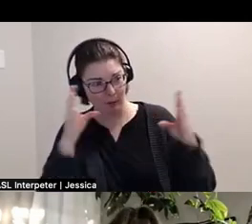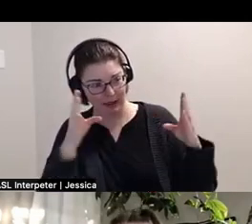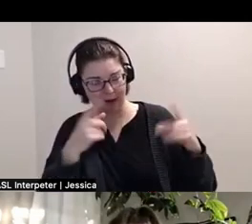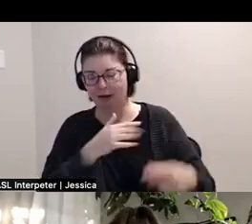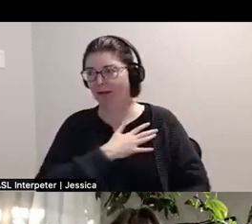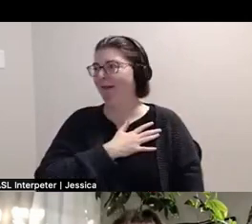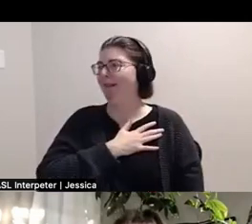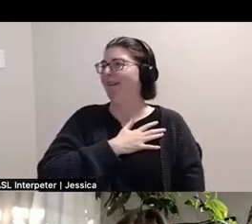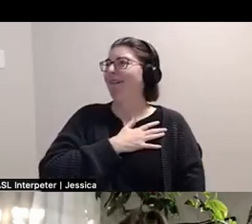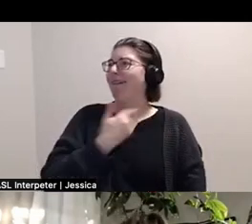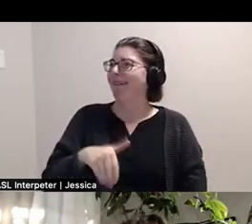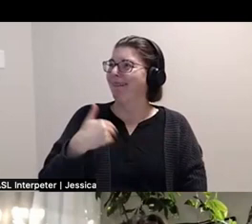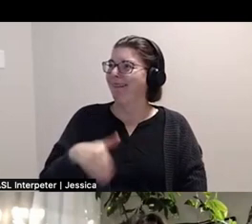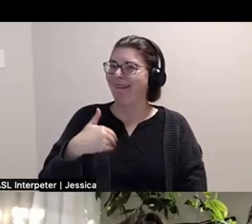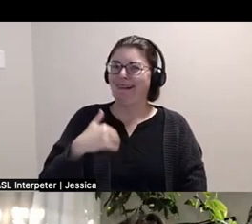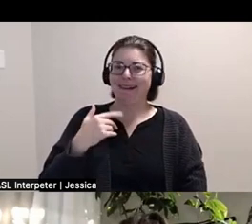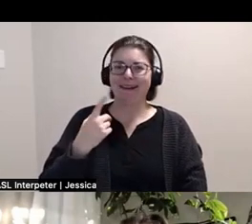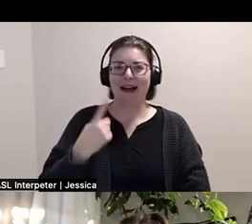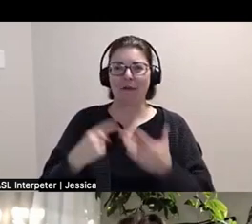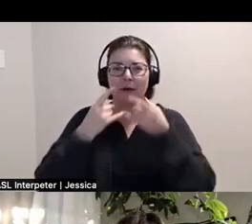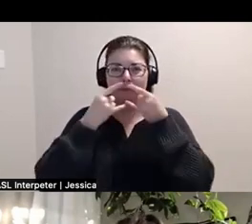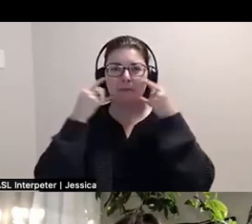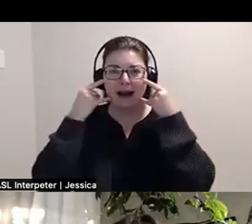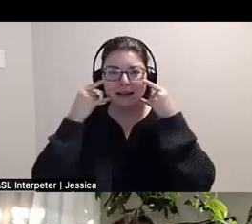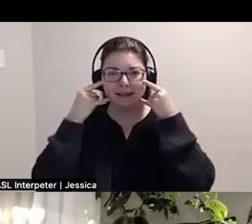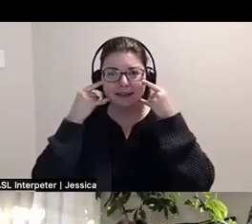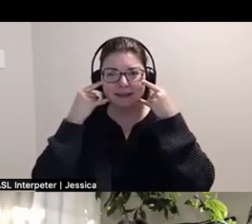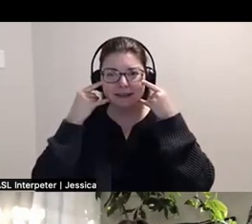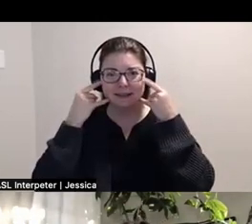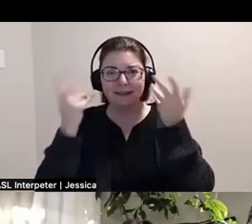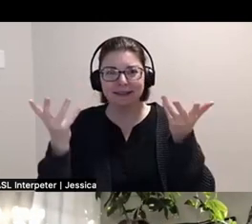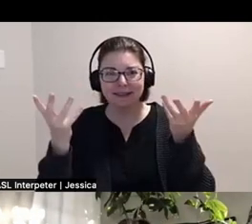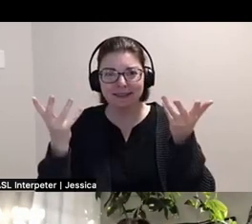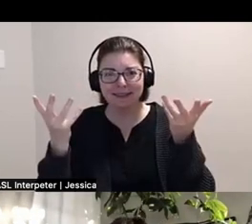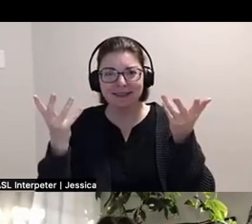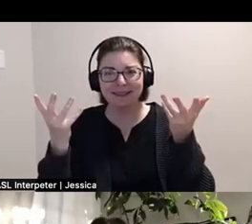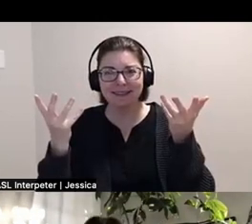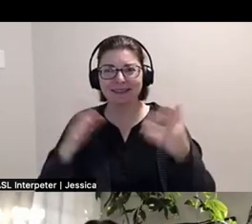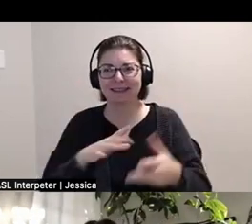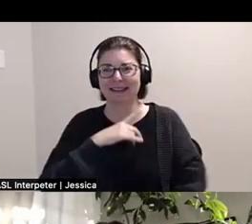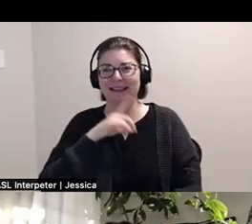because everybody was masked. And I'm like oh my god. Like I need more of this.